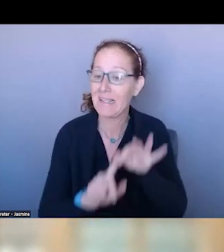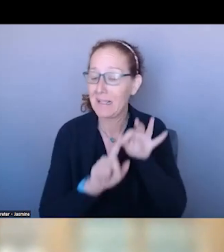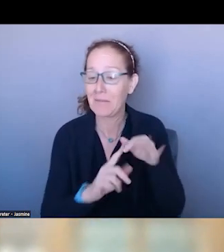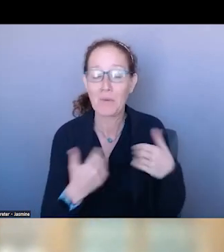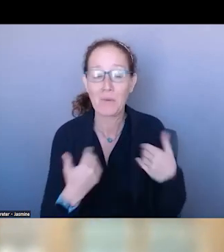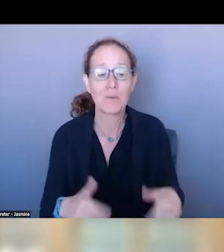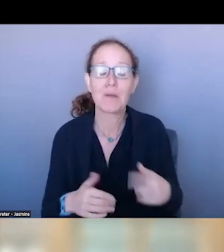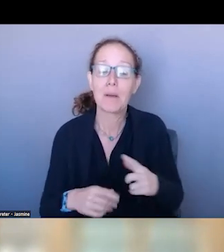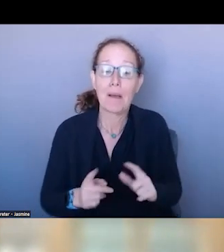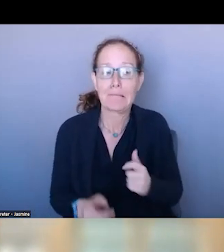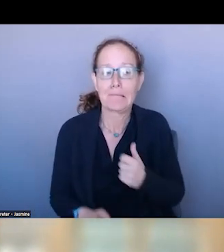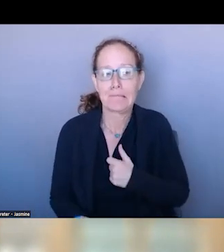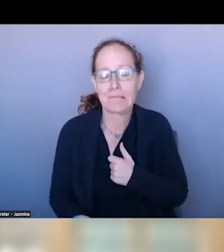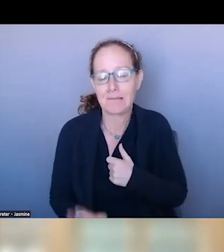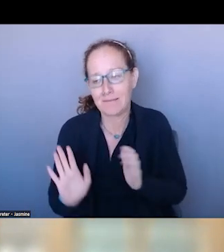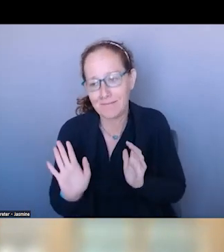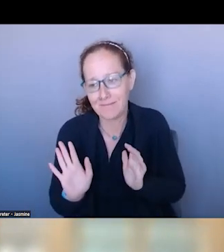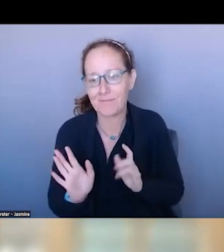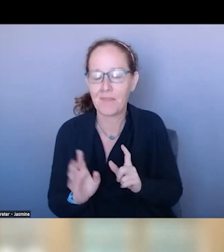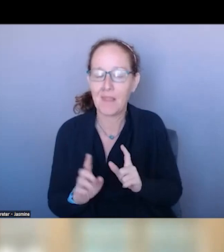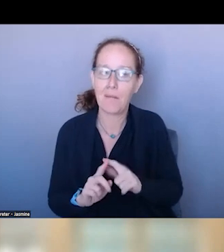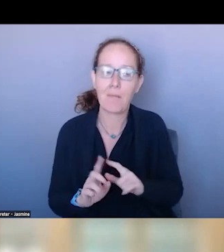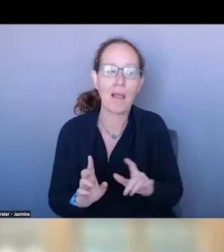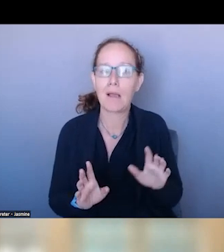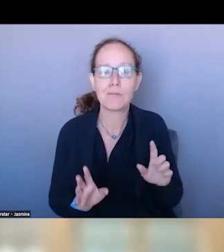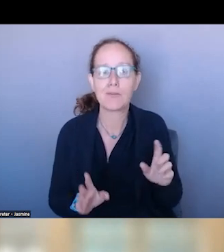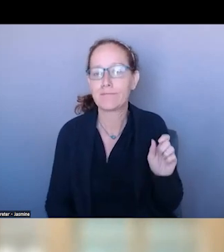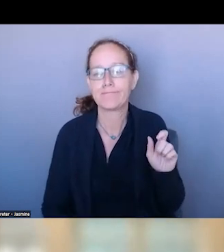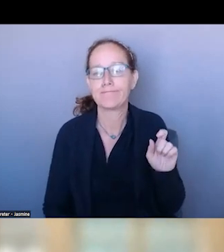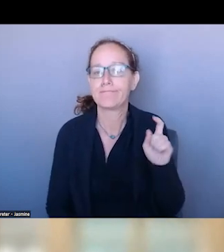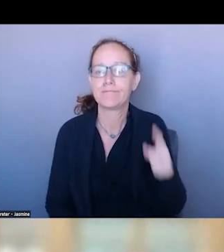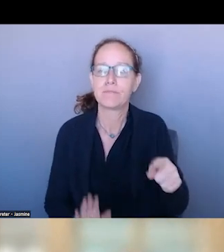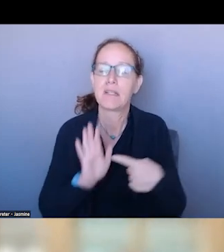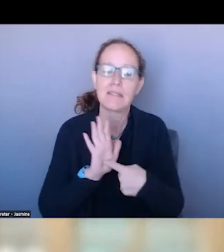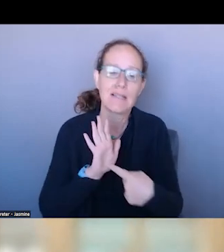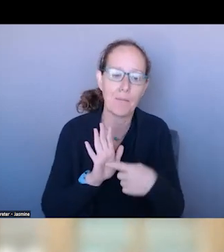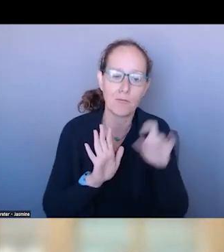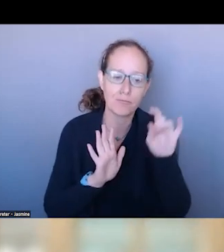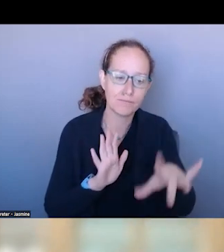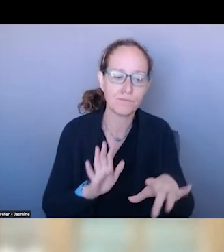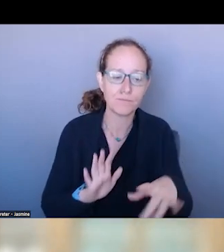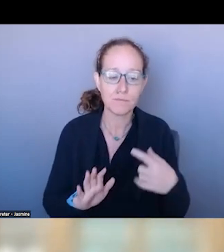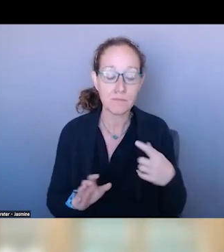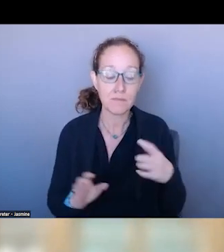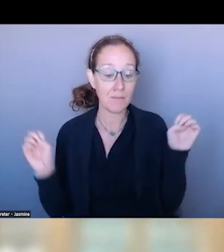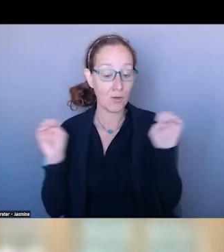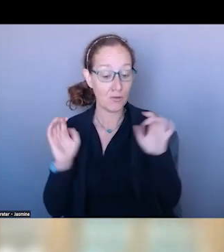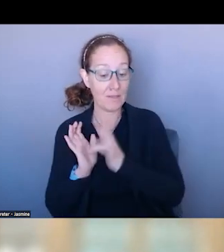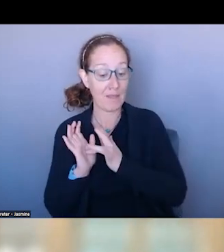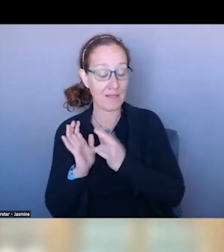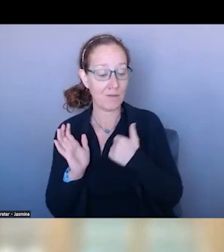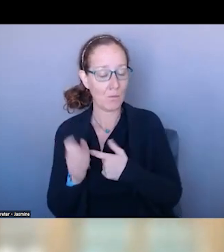ONE OF THE THINGS THAT WE JOKE ABOUT IS IF I GO ONE PLACE FOR THE